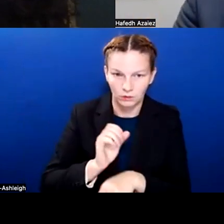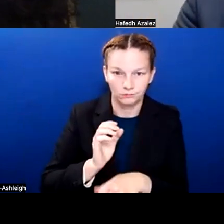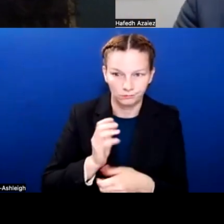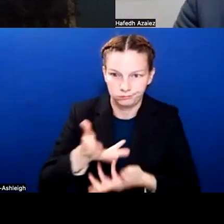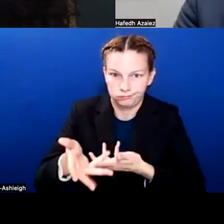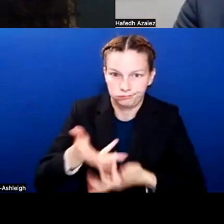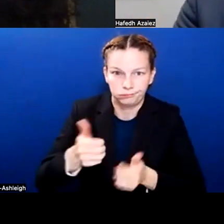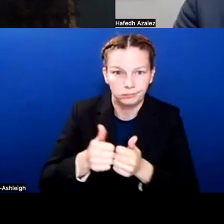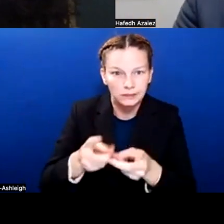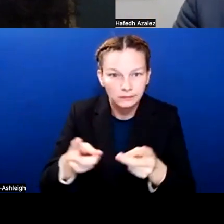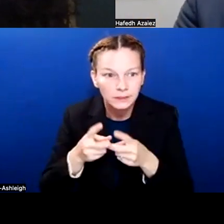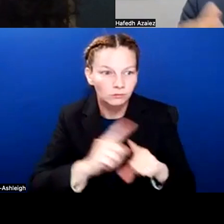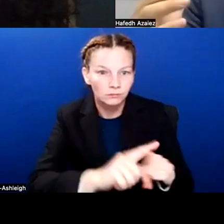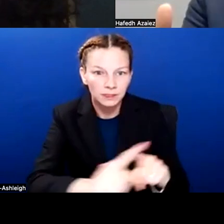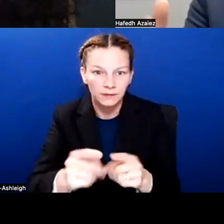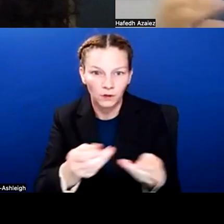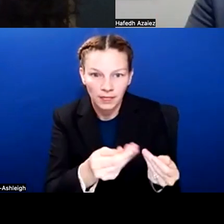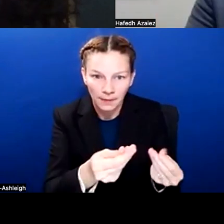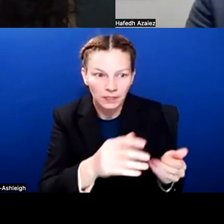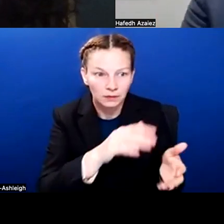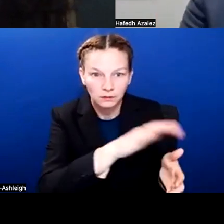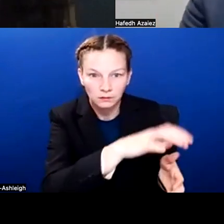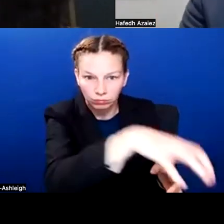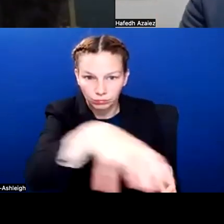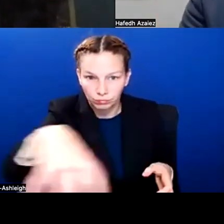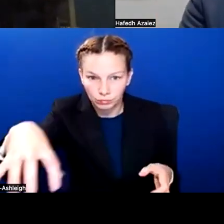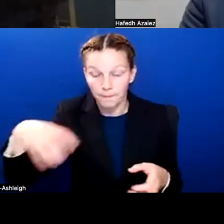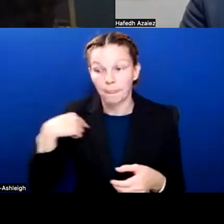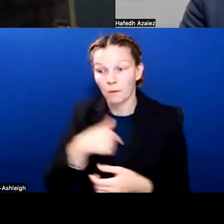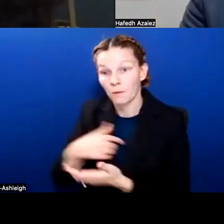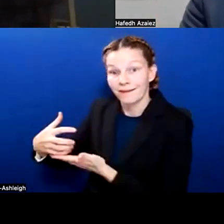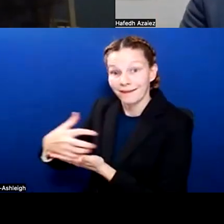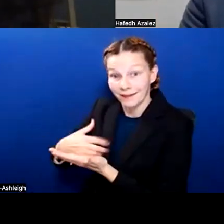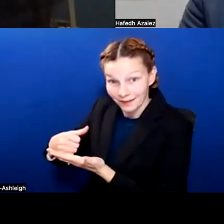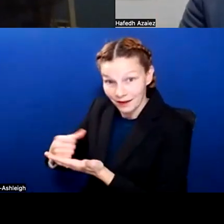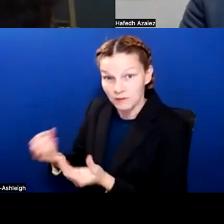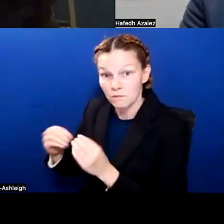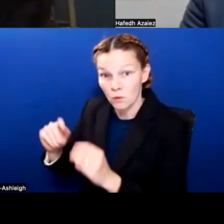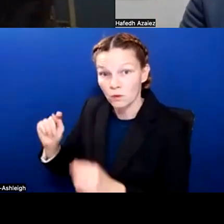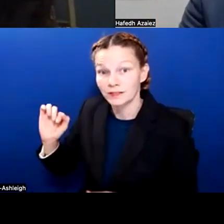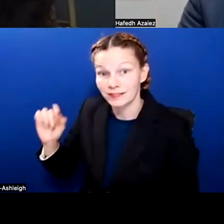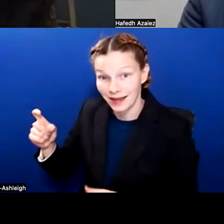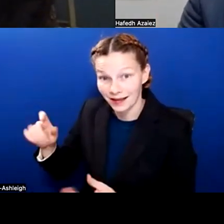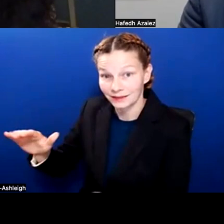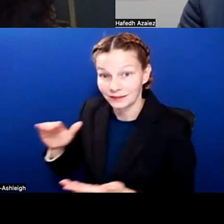Just because we are collecting more taxes, meaning that we have to keep it. As I said,